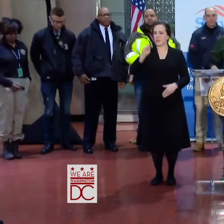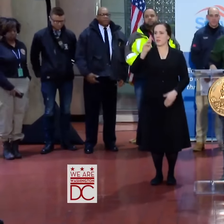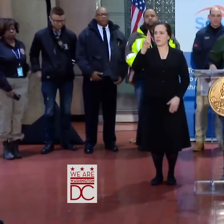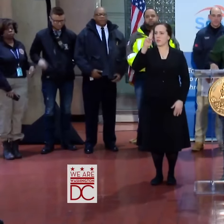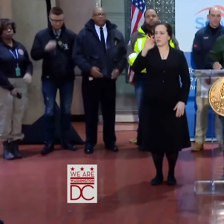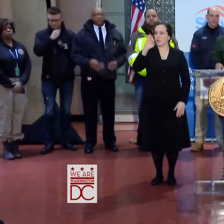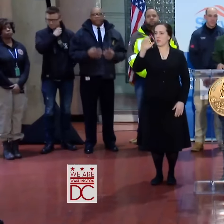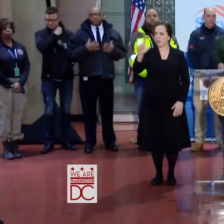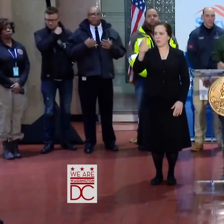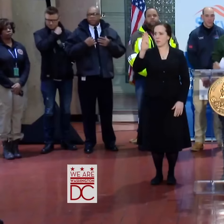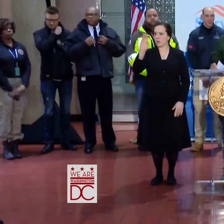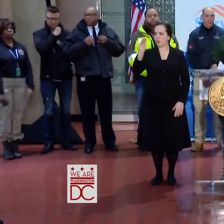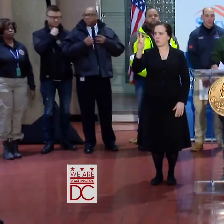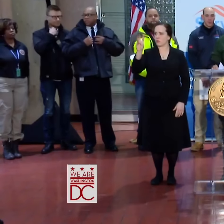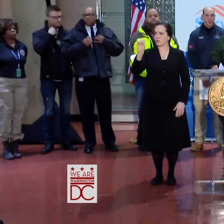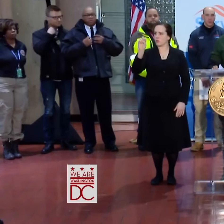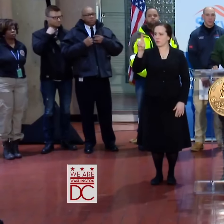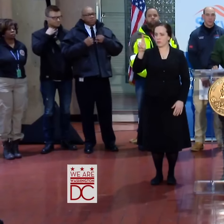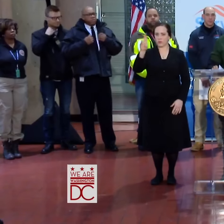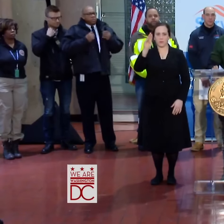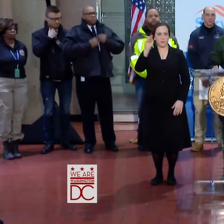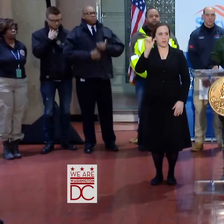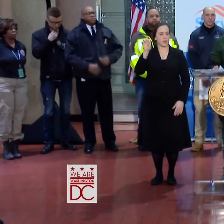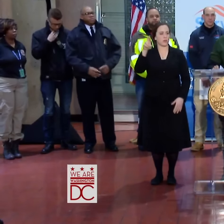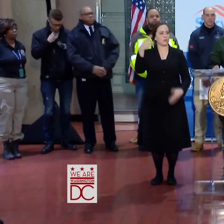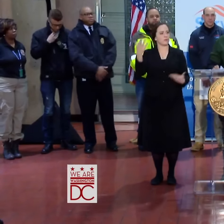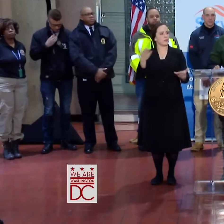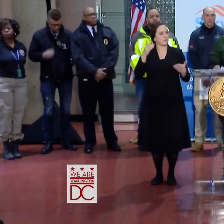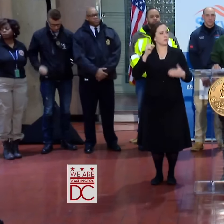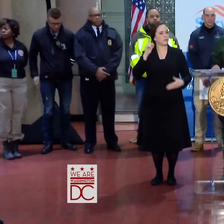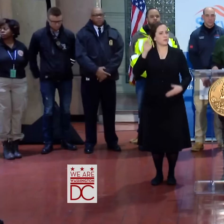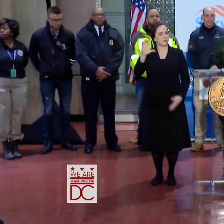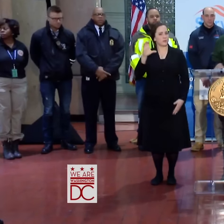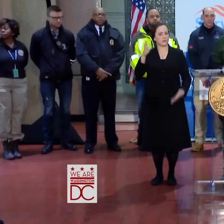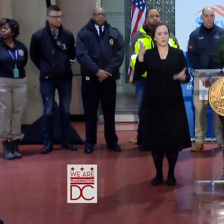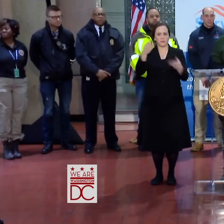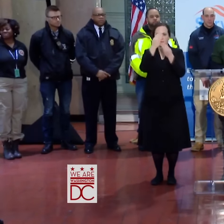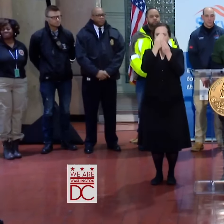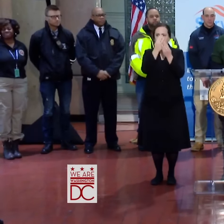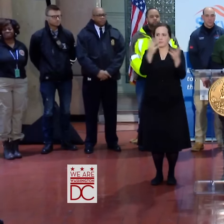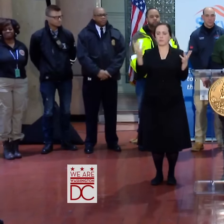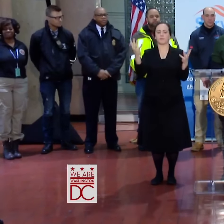I AM THE MAYOR OF WASHINGTON, D.C. AND I'M HERE TO PROVIDE A